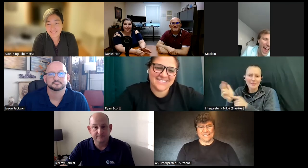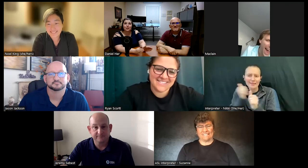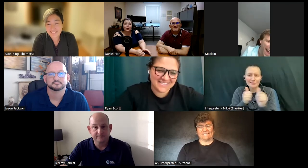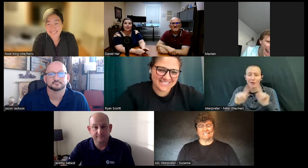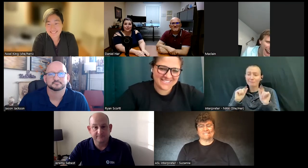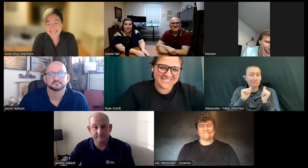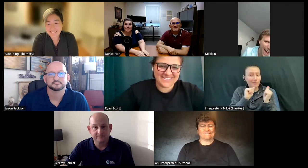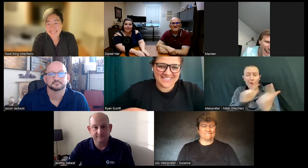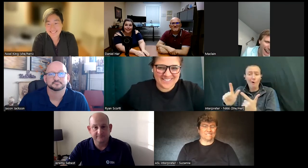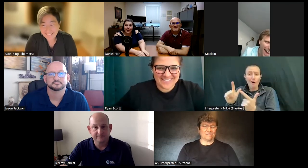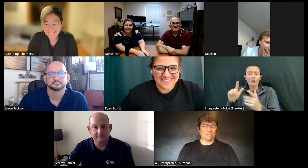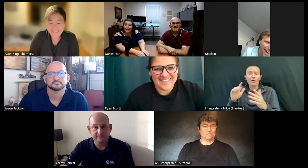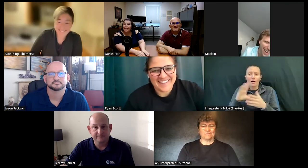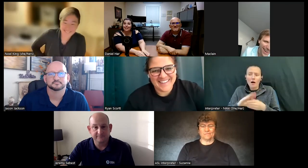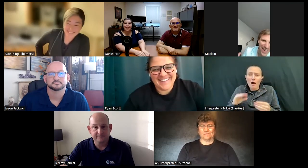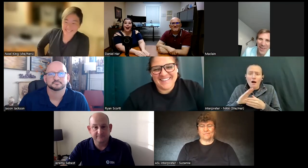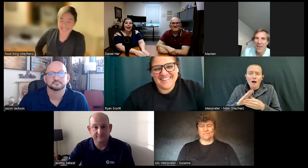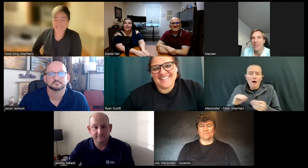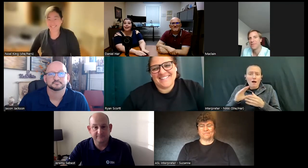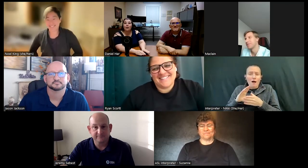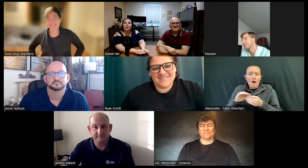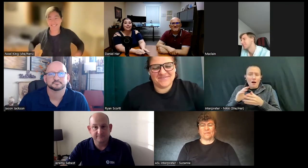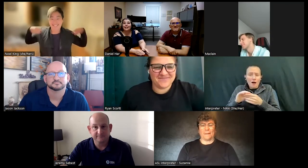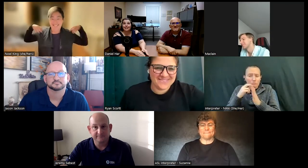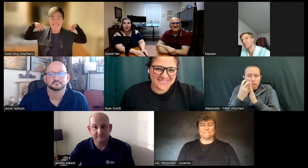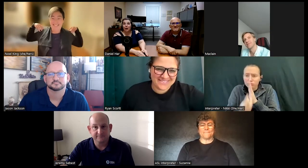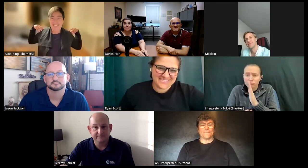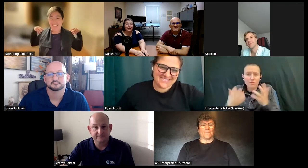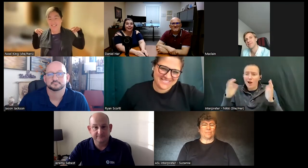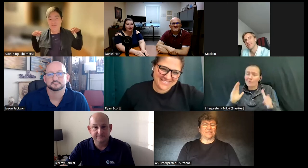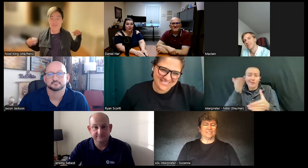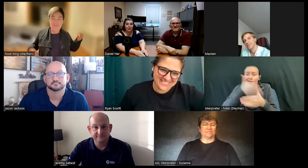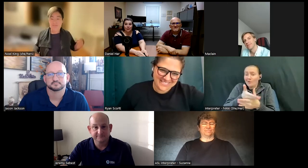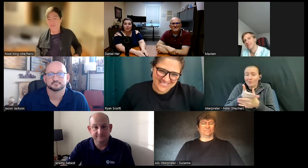such great stories to tell that I did not want to interrupt any of you at the